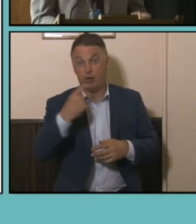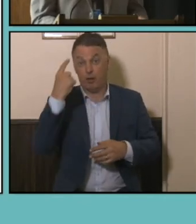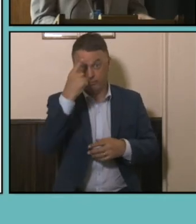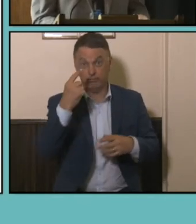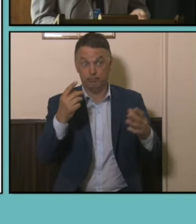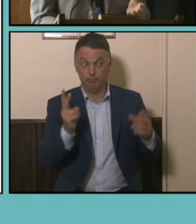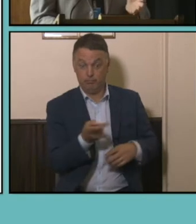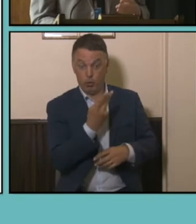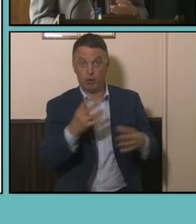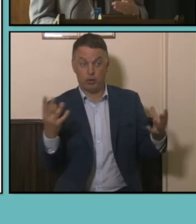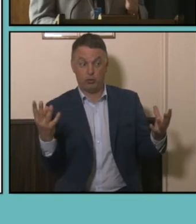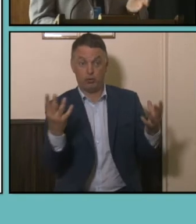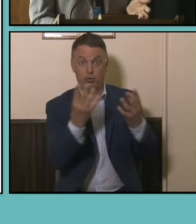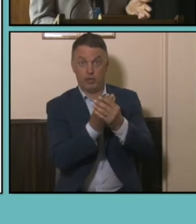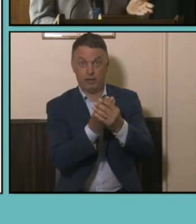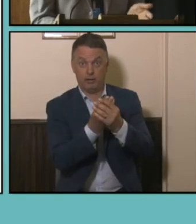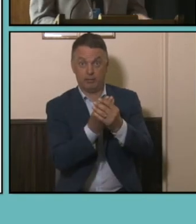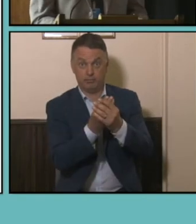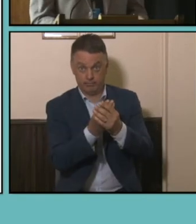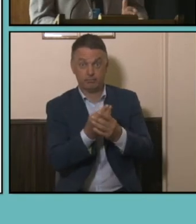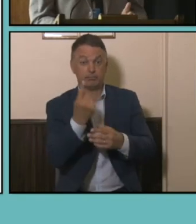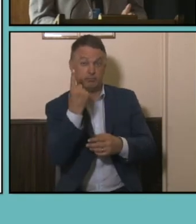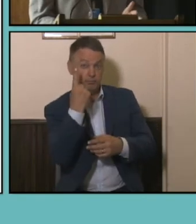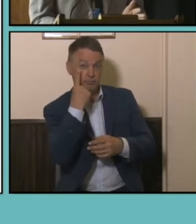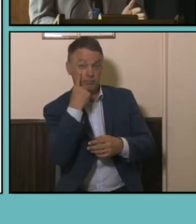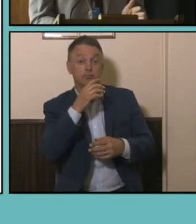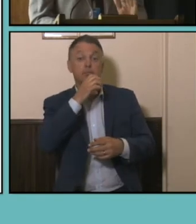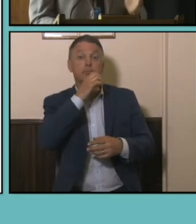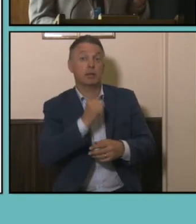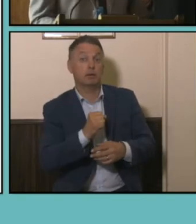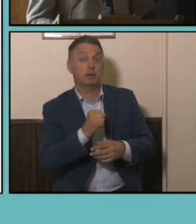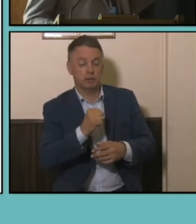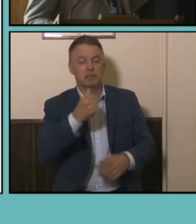together looking at our employed males we get a figure of around 60% in those